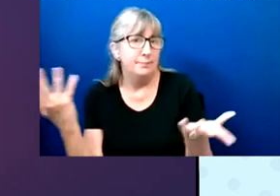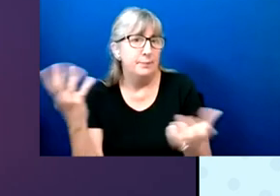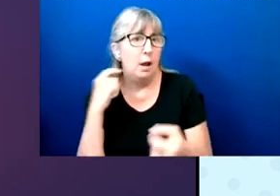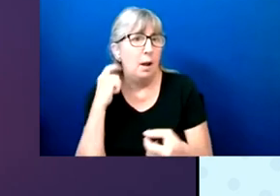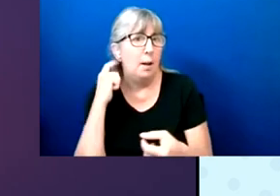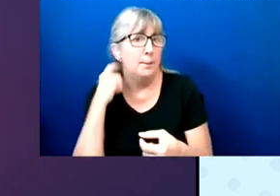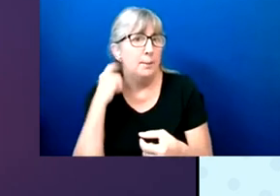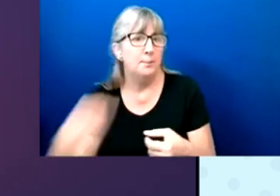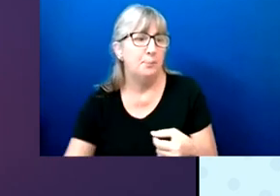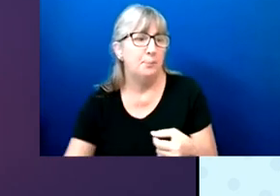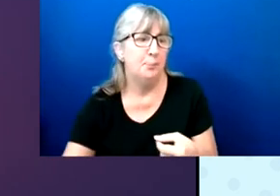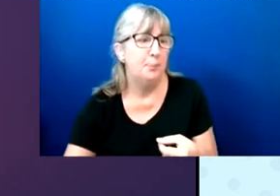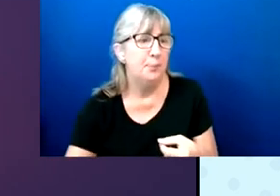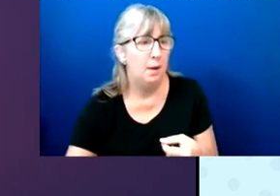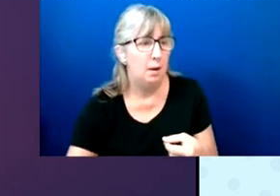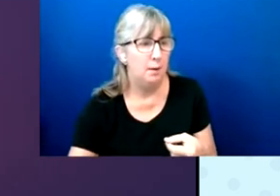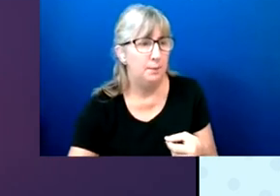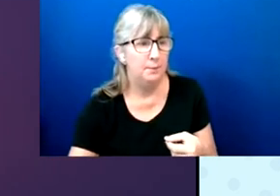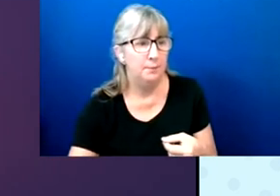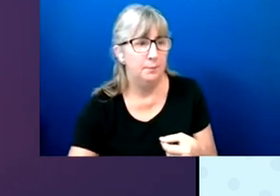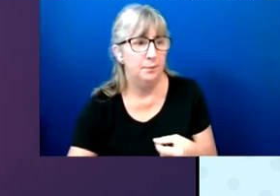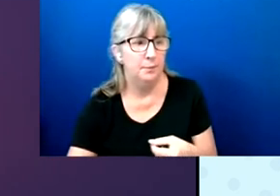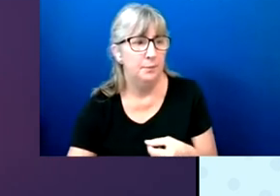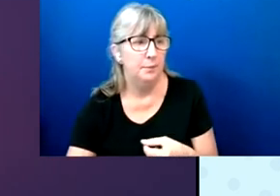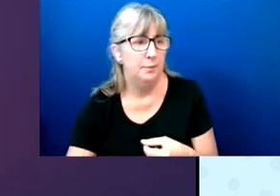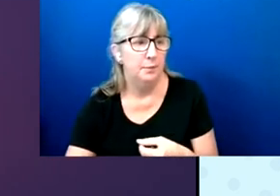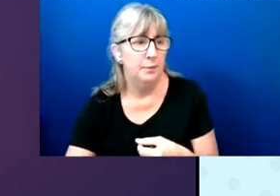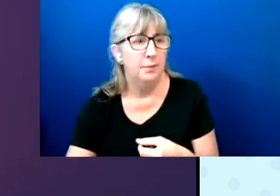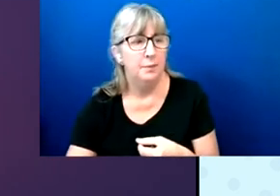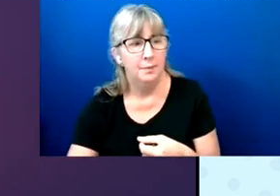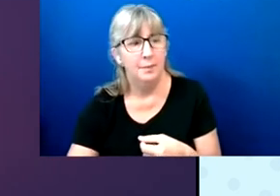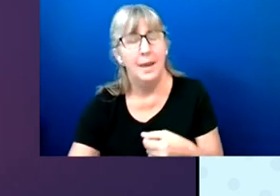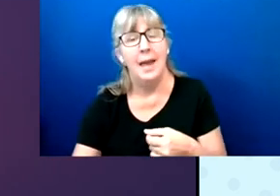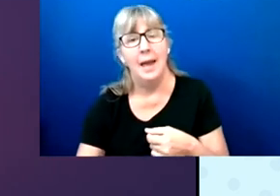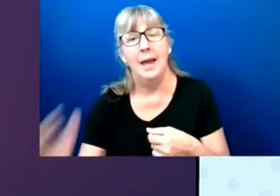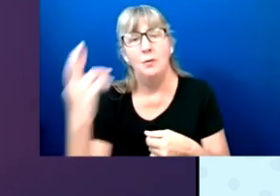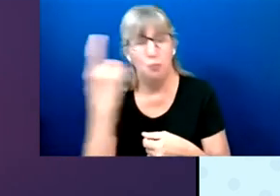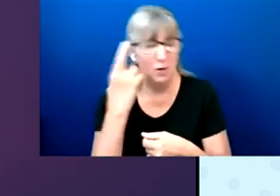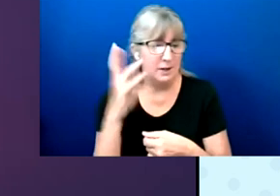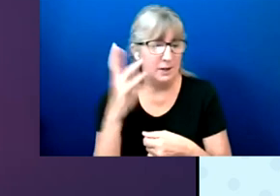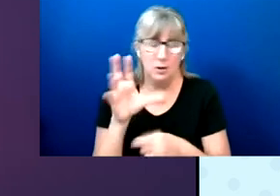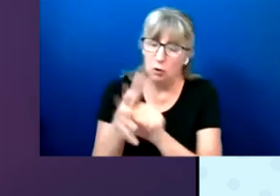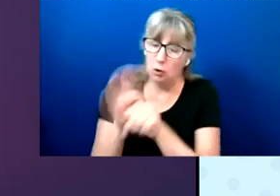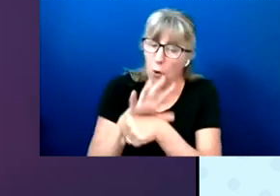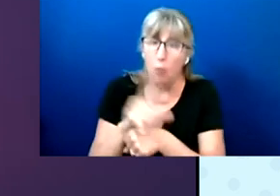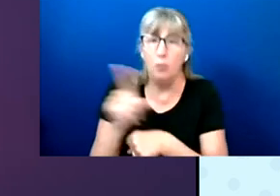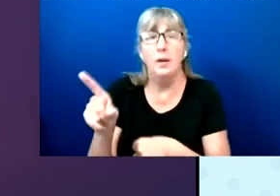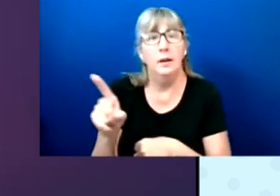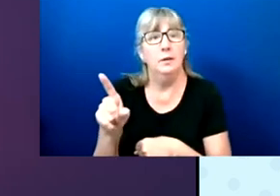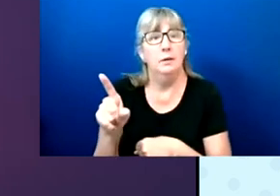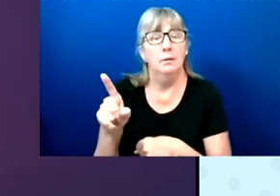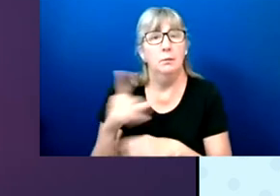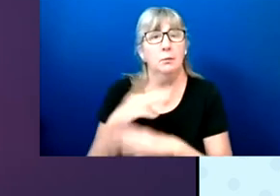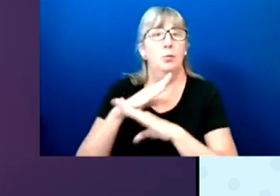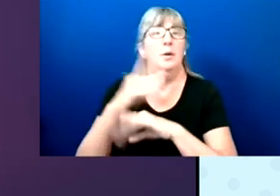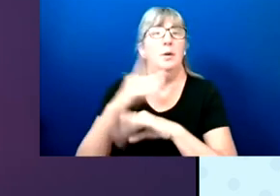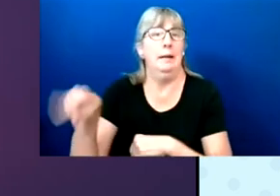And, again, here we see the COVID, avoiding risk to exposure to COVID was the primary